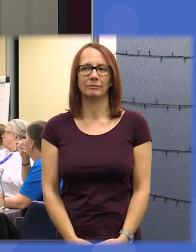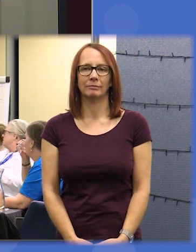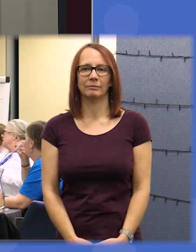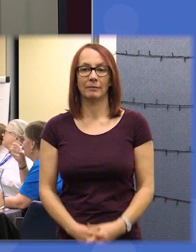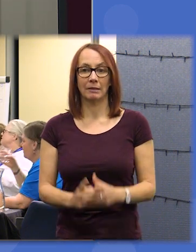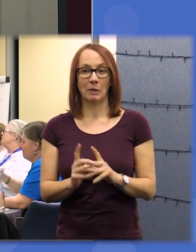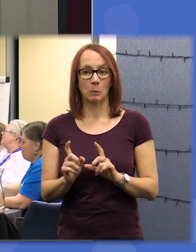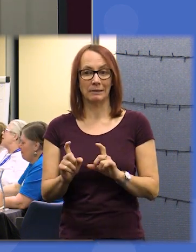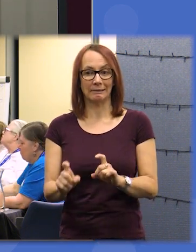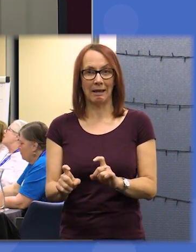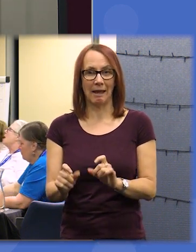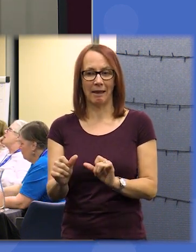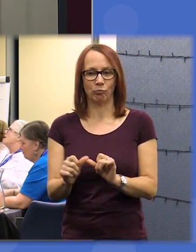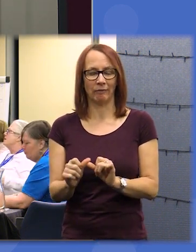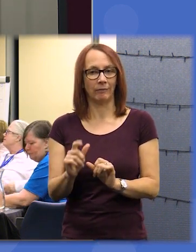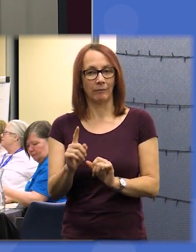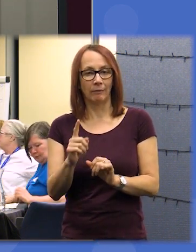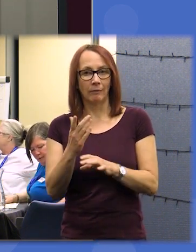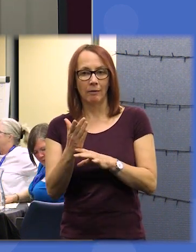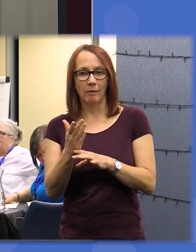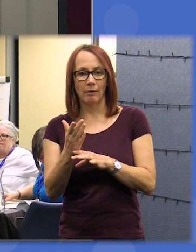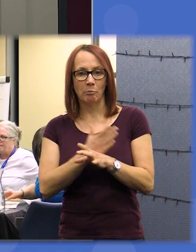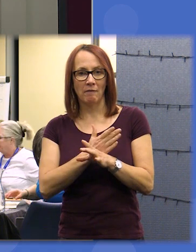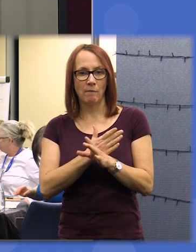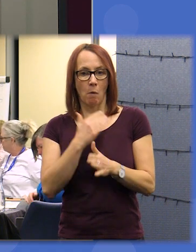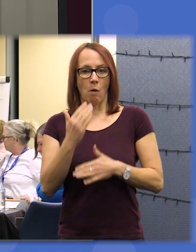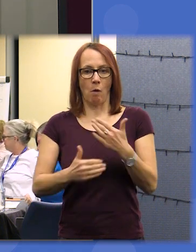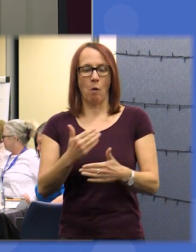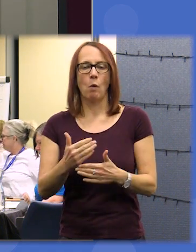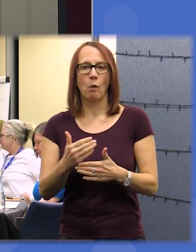briefly but before we make some more progress we go for a break I just wanted